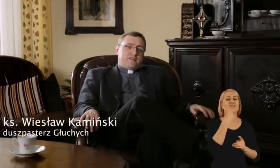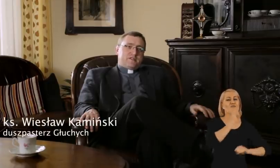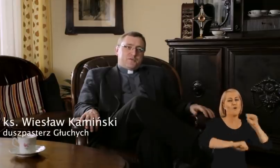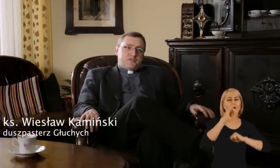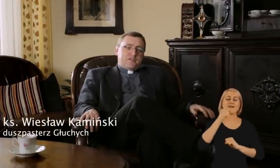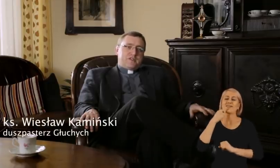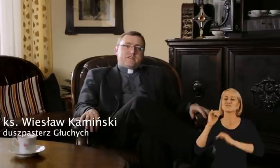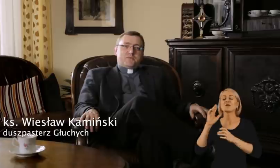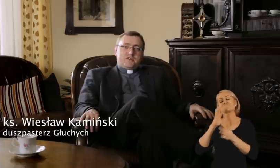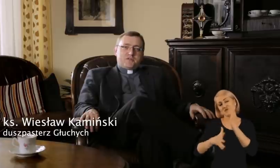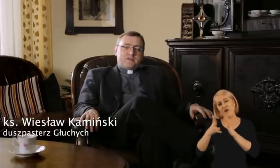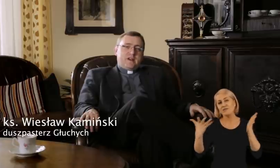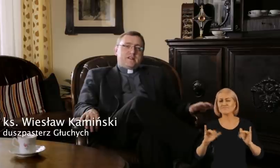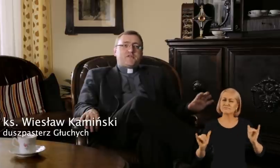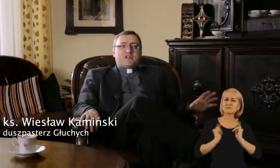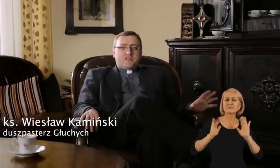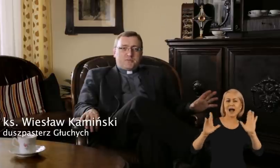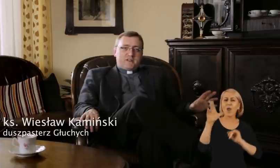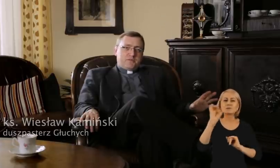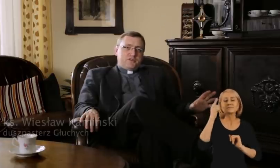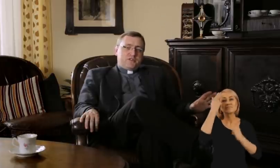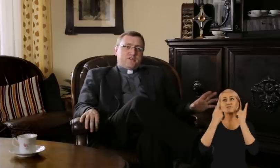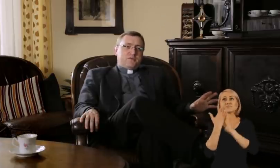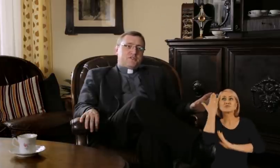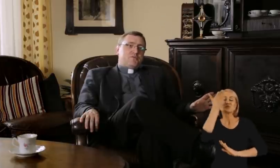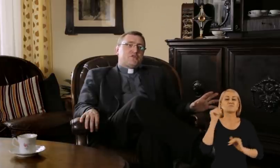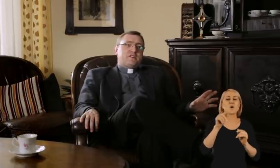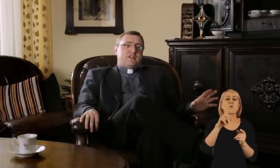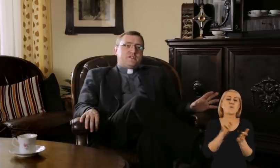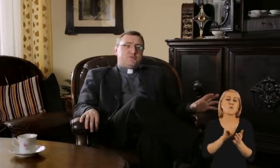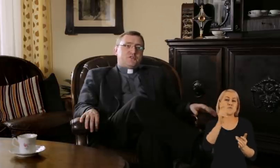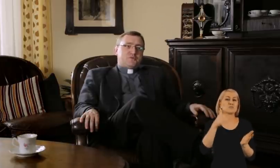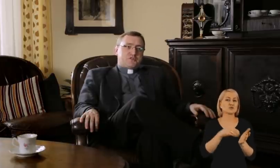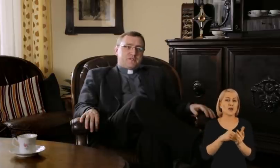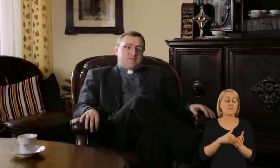in Italian and in the Sign language. Just in case because I thought that they might be useful in the future.